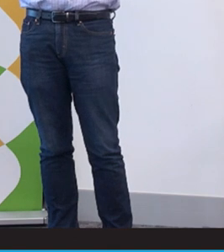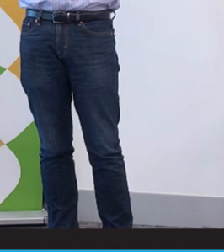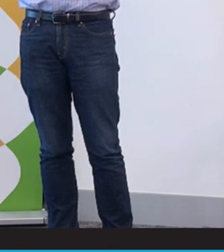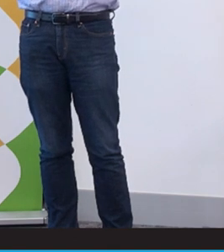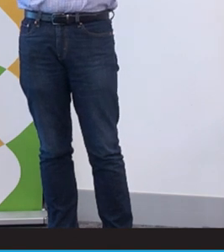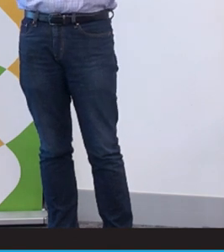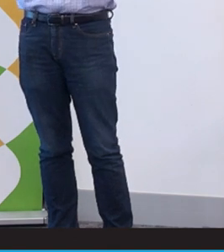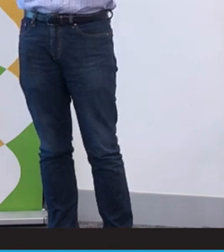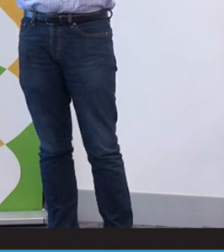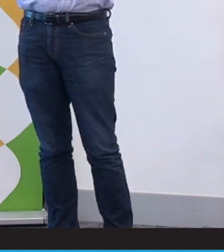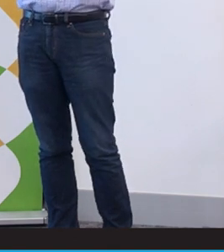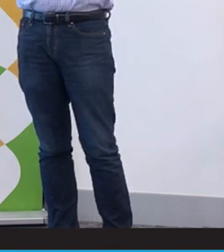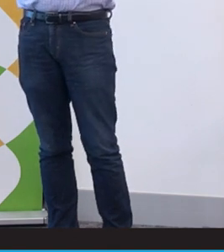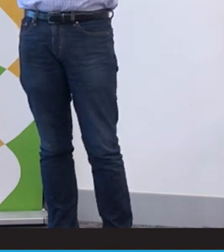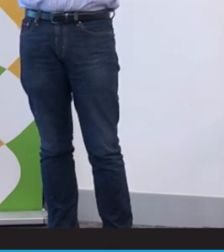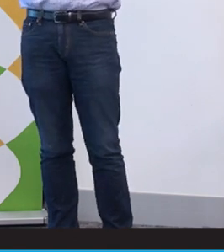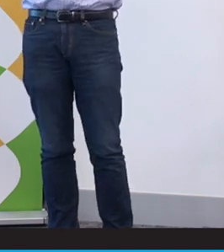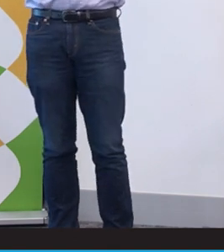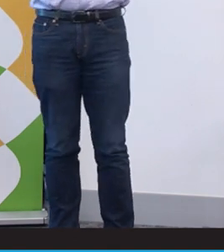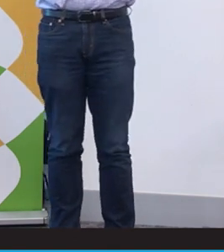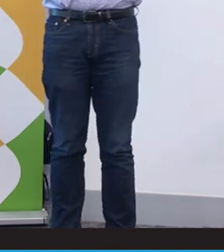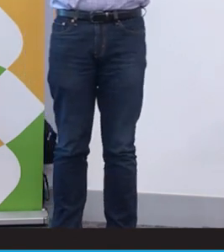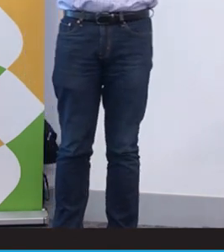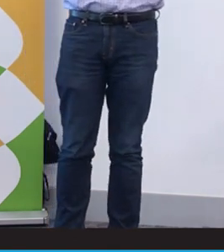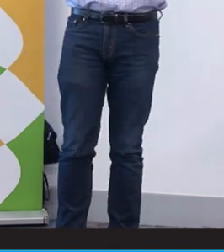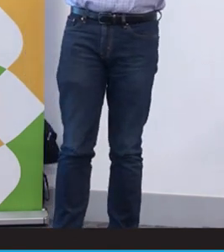There are many hearing people being employed, but often they've only done a six or ten week course